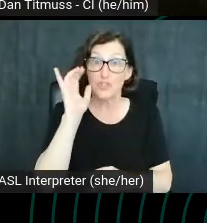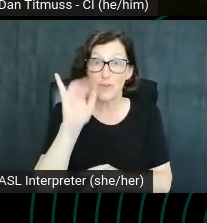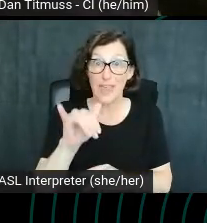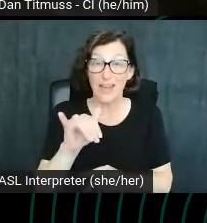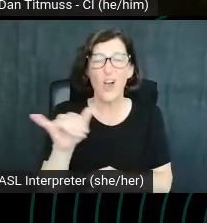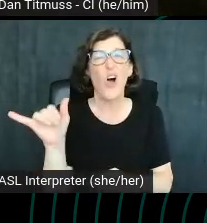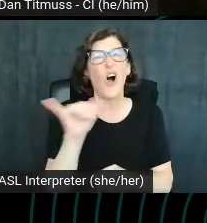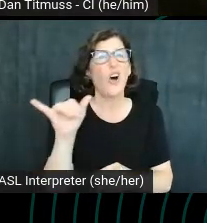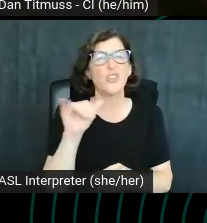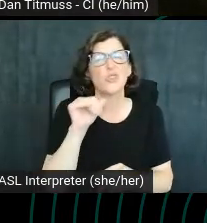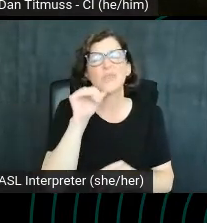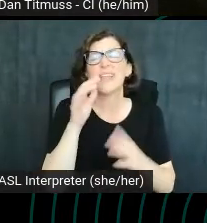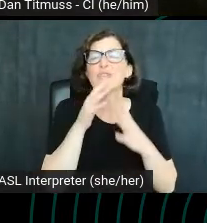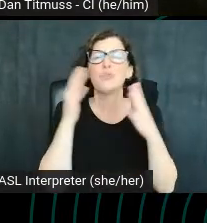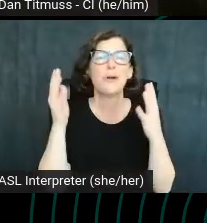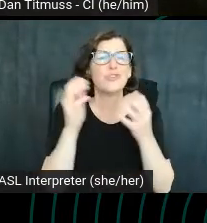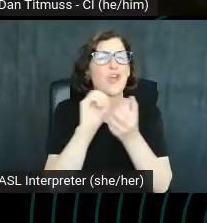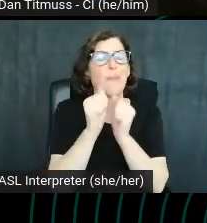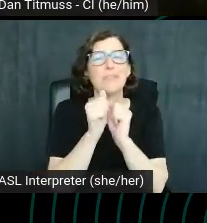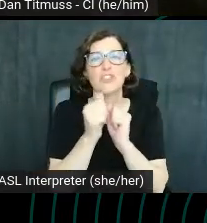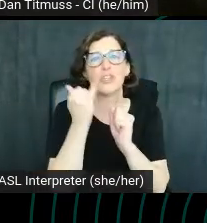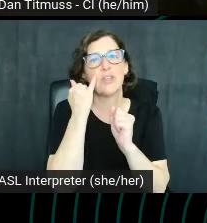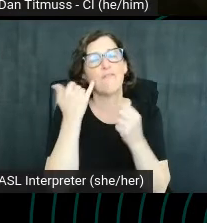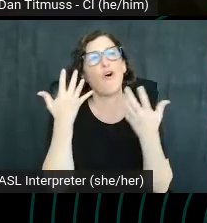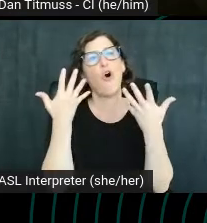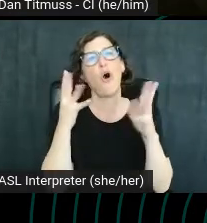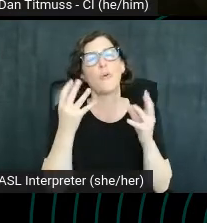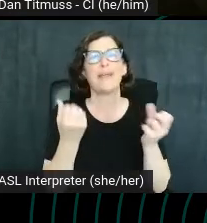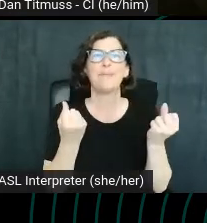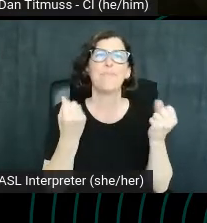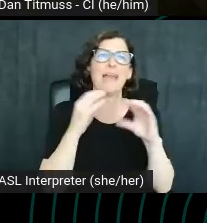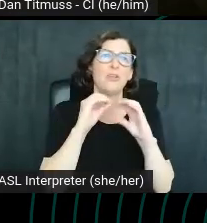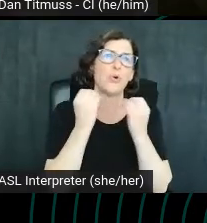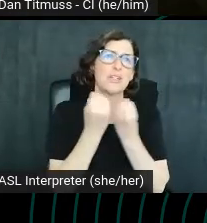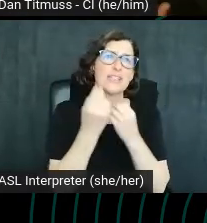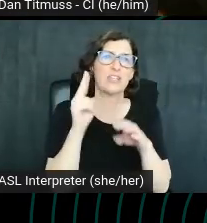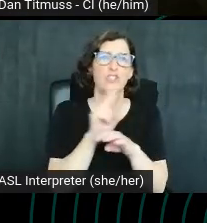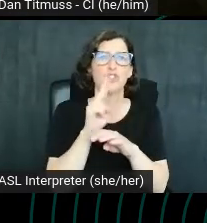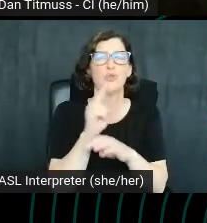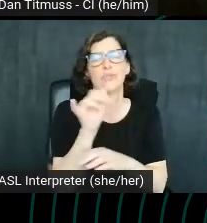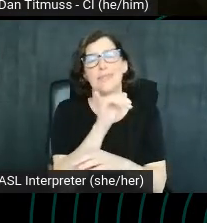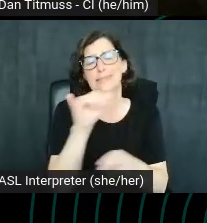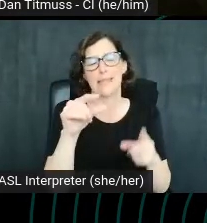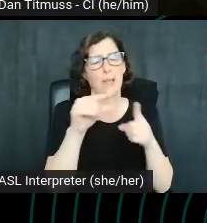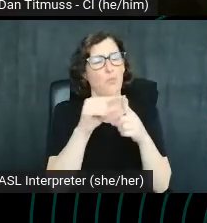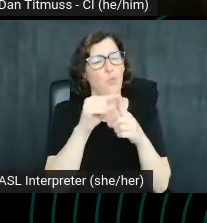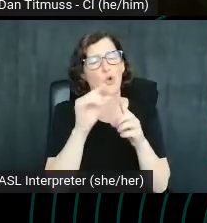If there are already a lot of organizations that are targeting this keyword and there's lots of people that, you know, already ranking